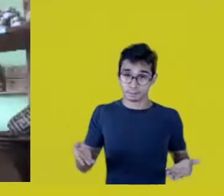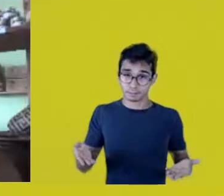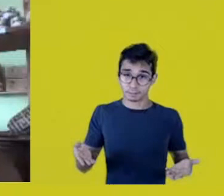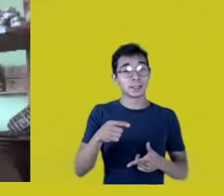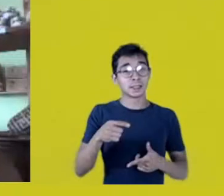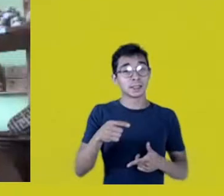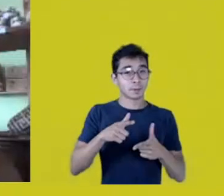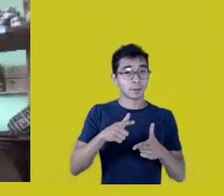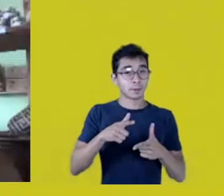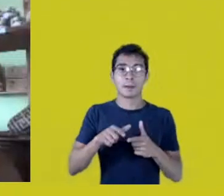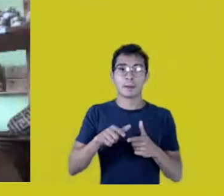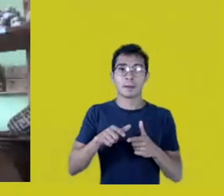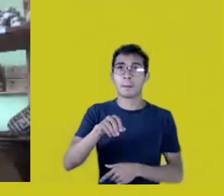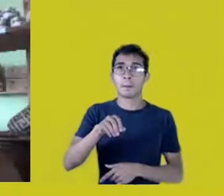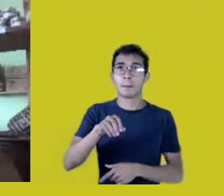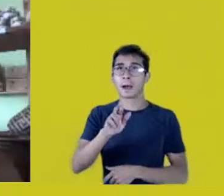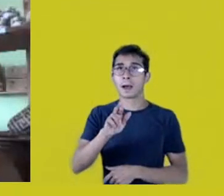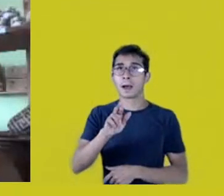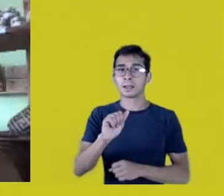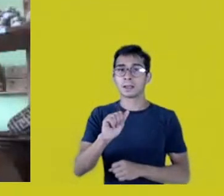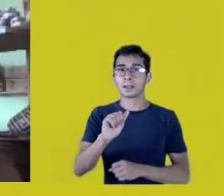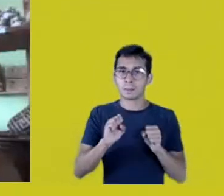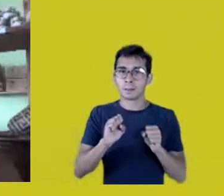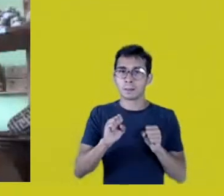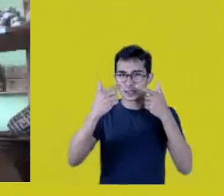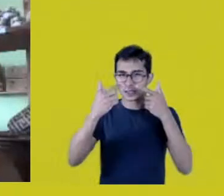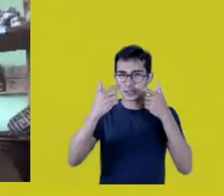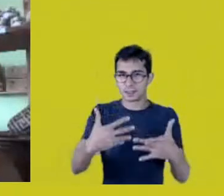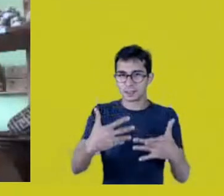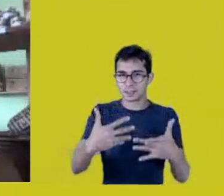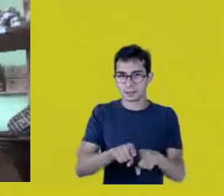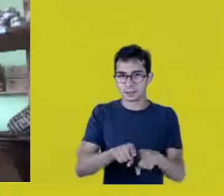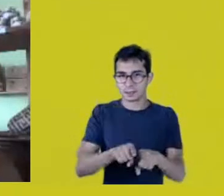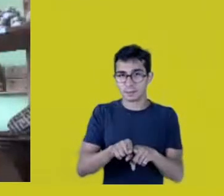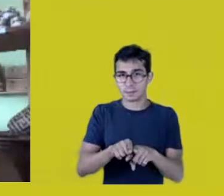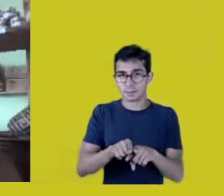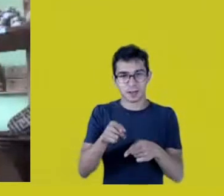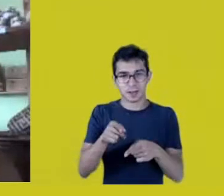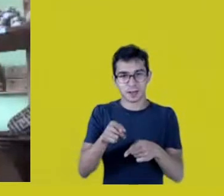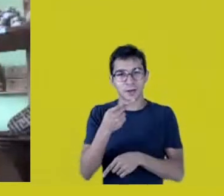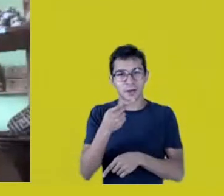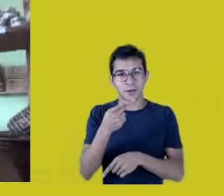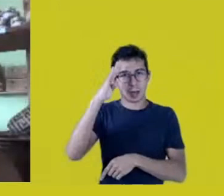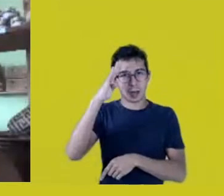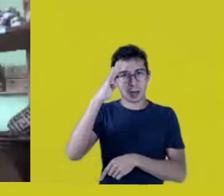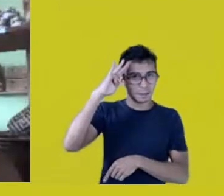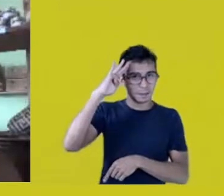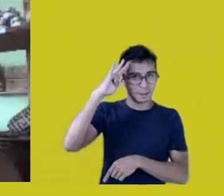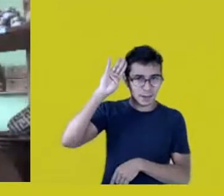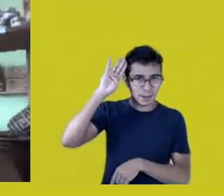because she mentioned the academy and said, “We are also in the academy